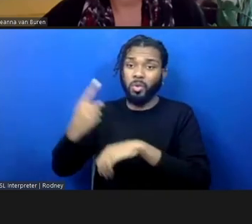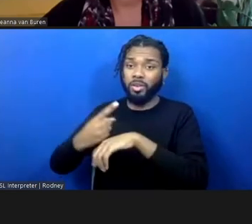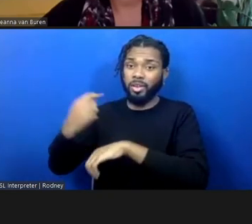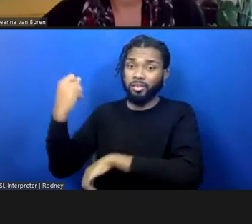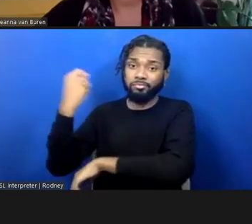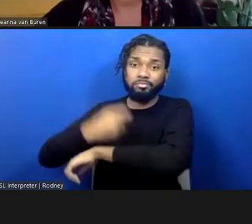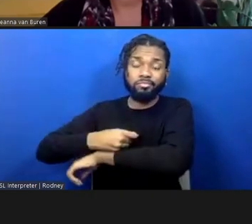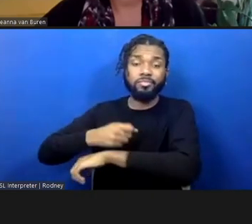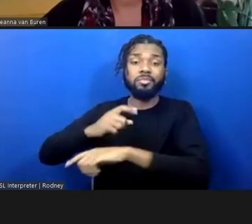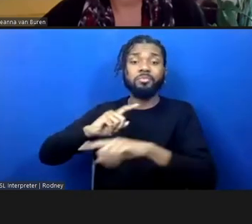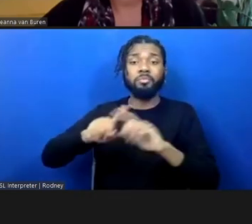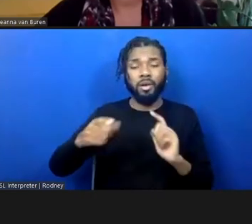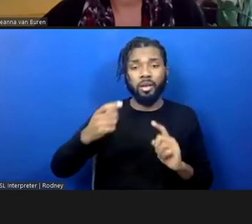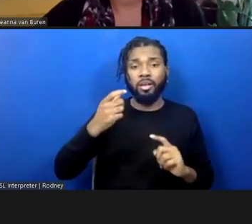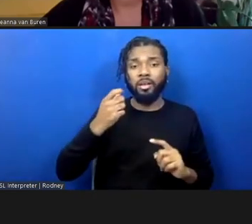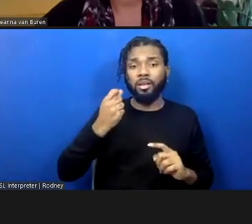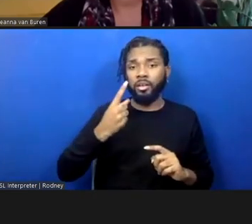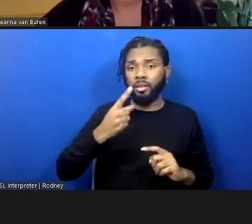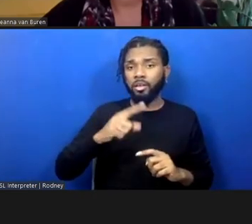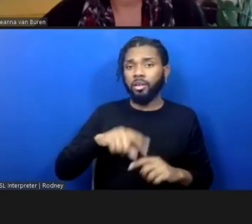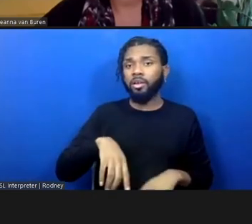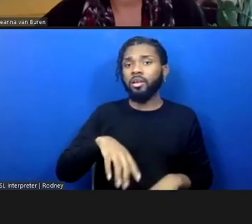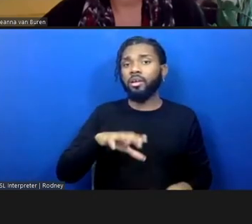So, commutations, pardons.